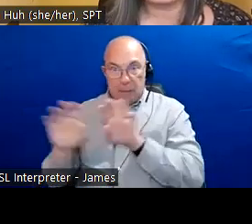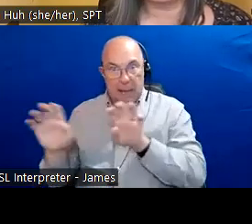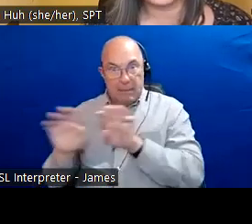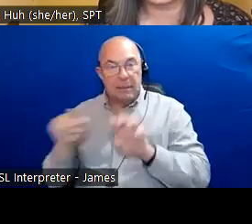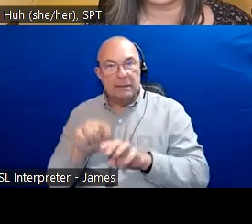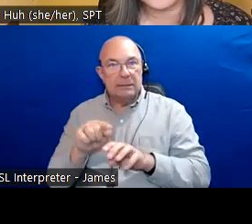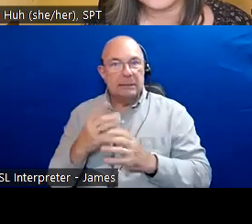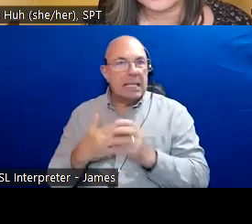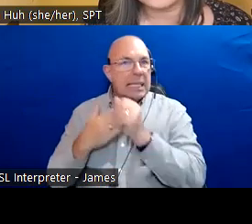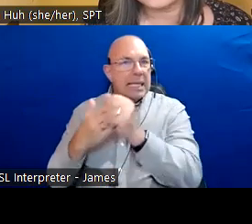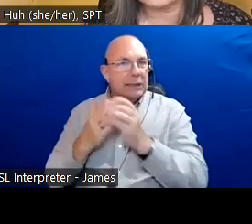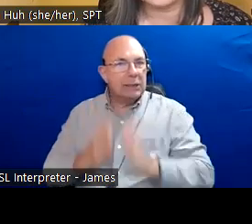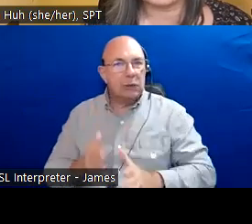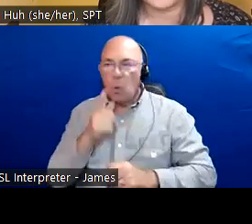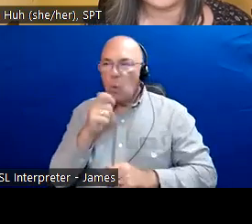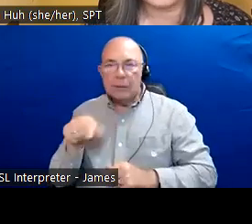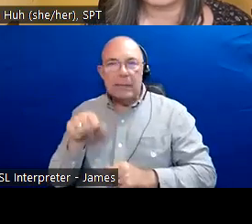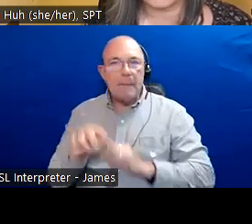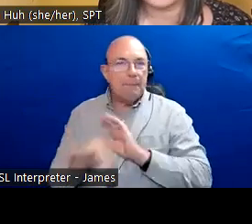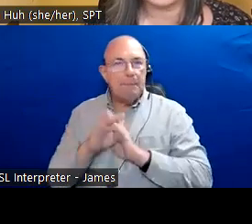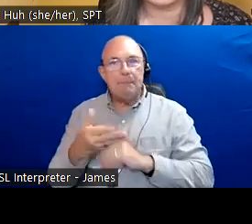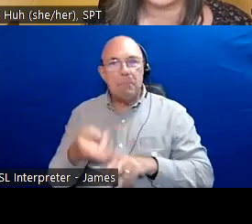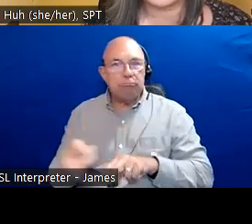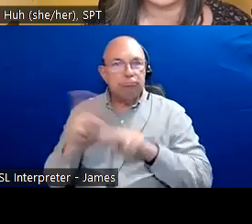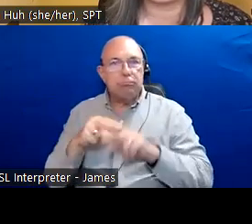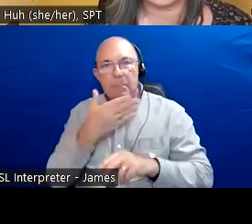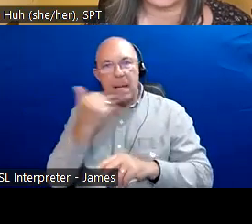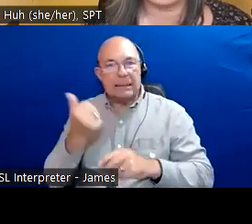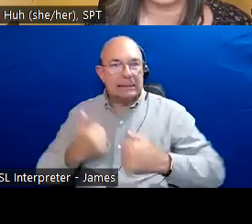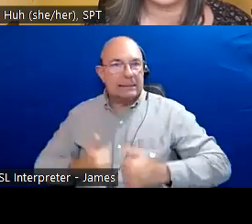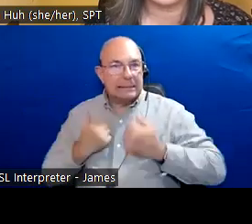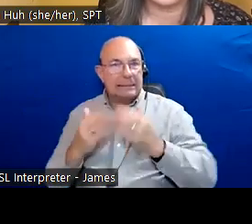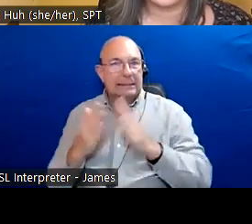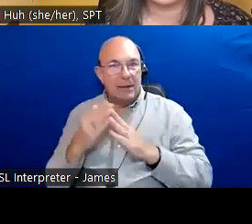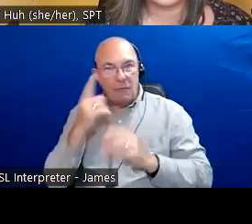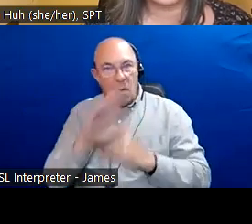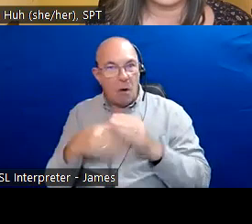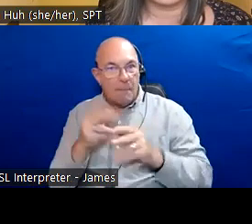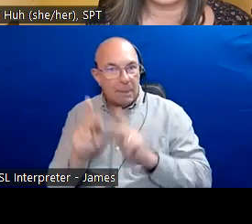of the Credit; and the Williams Treaties, signed with multiple Mississauga and Chippewa Bands.